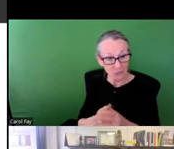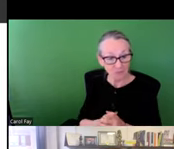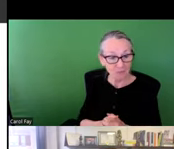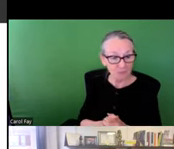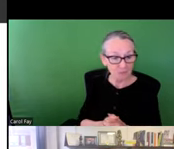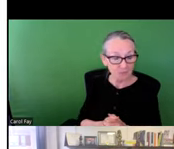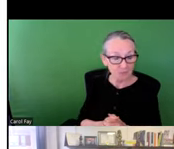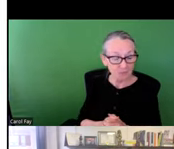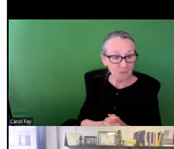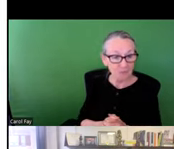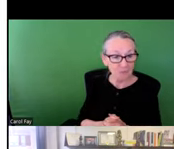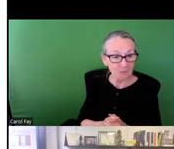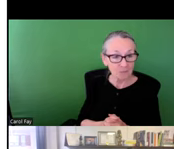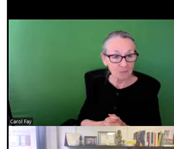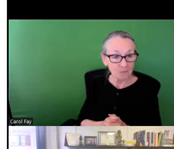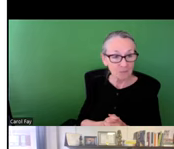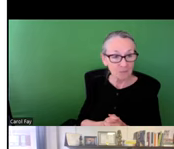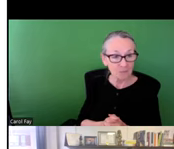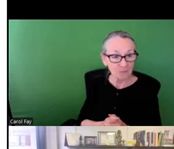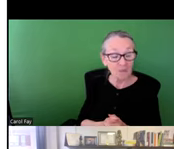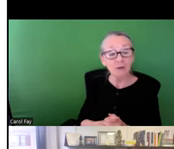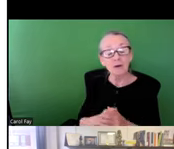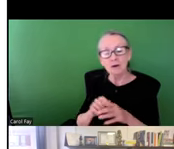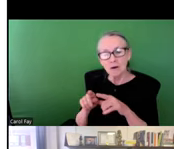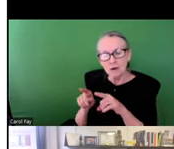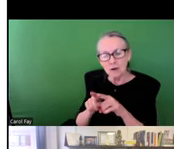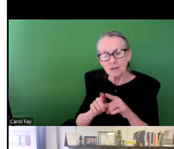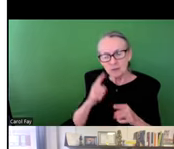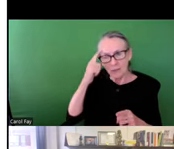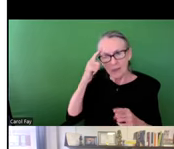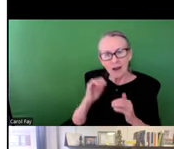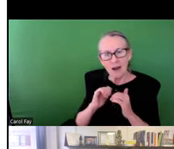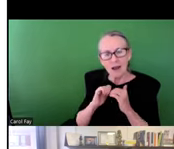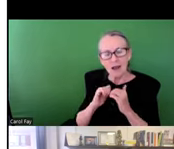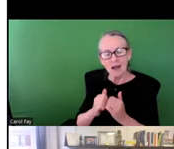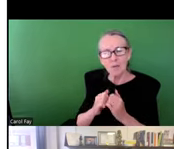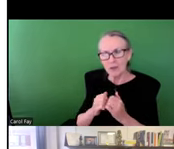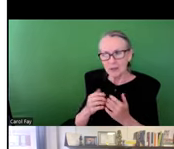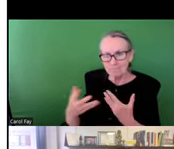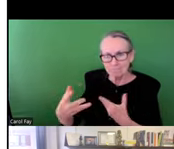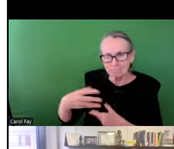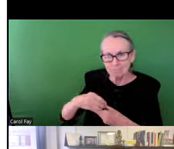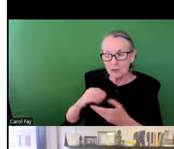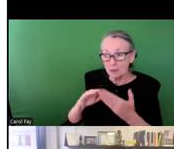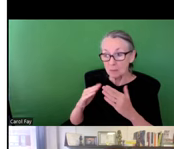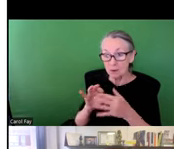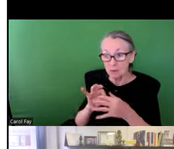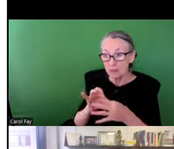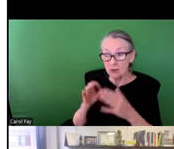that we were able to show and demonstrate that empirically. However, again, we also think about how we